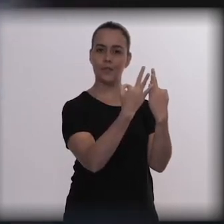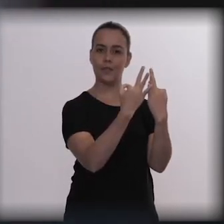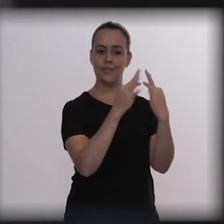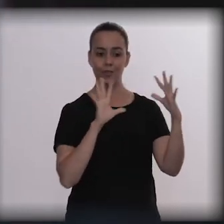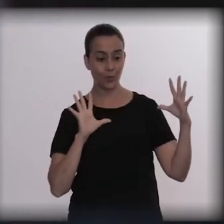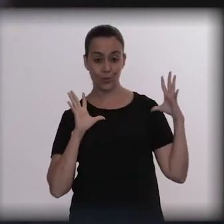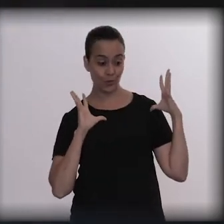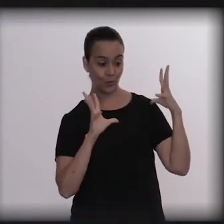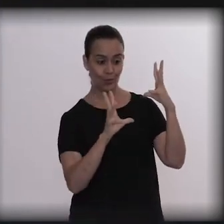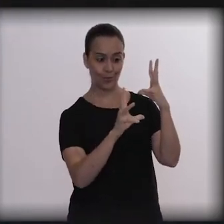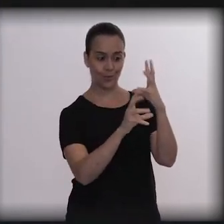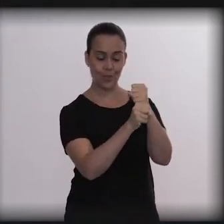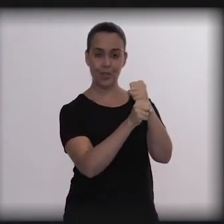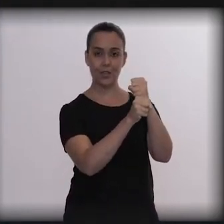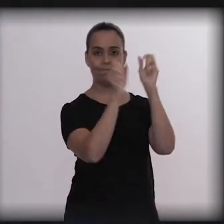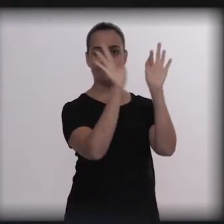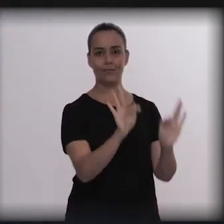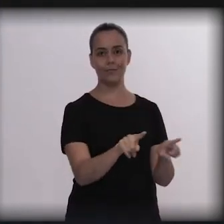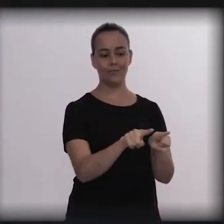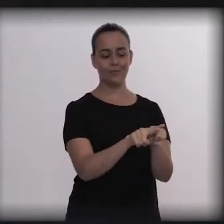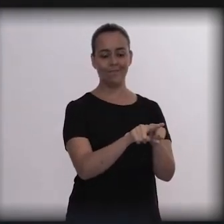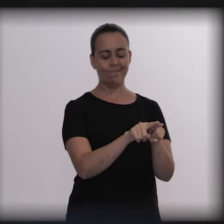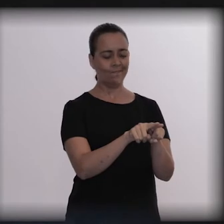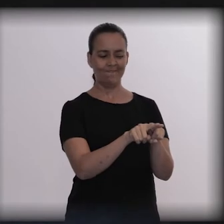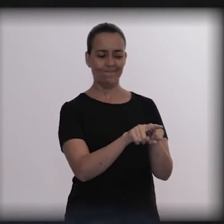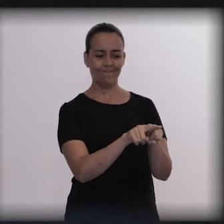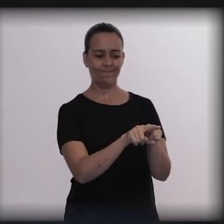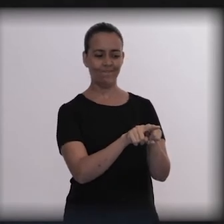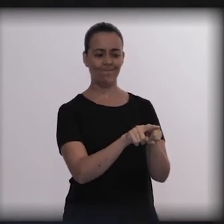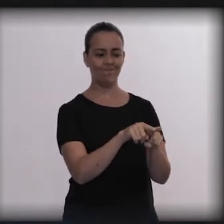I don’t think he could… He couldn't see himself with this plan